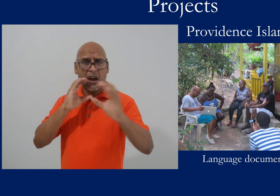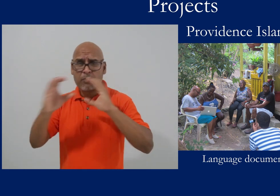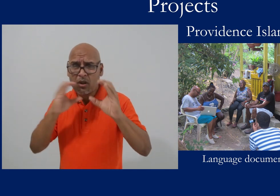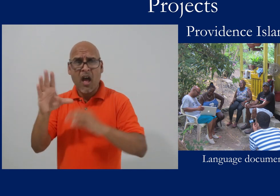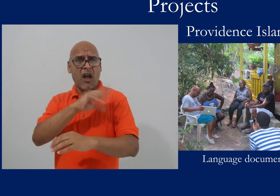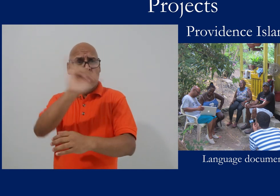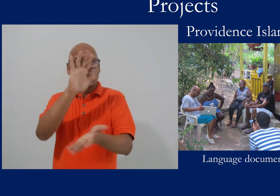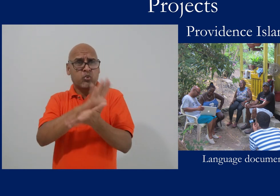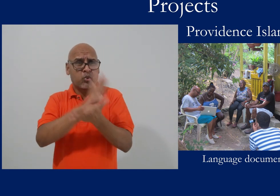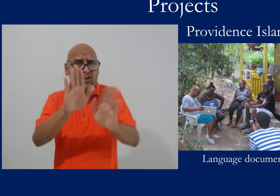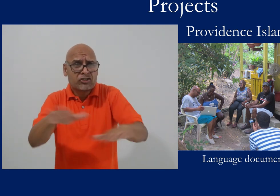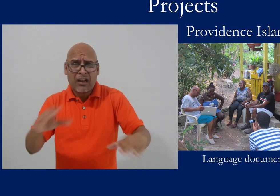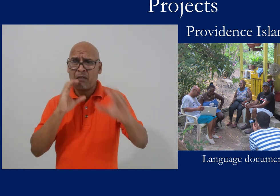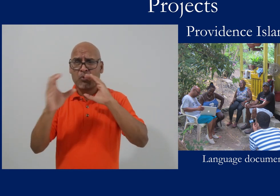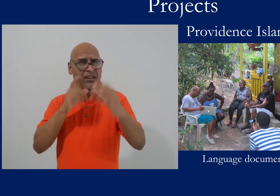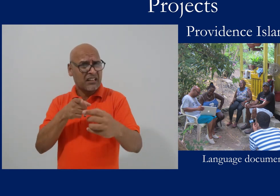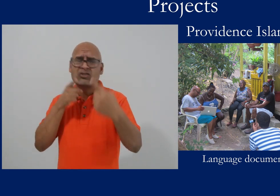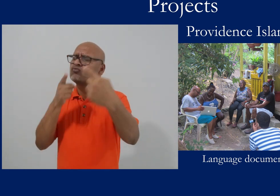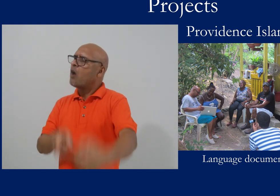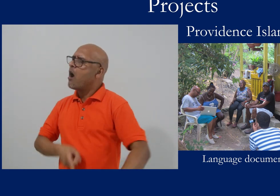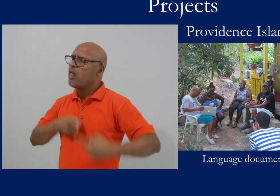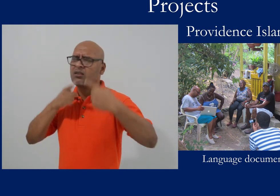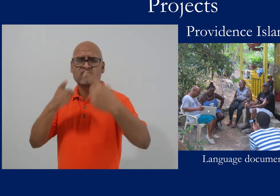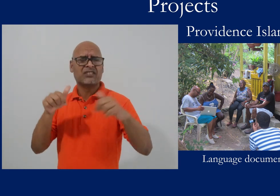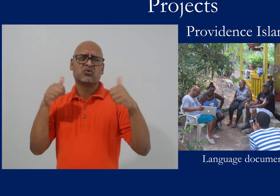a result with communication in his family, and with other children.